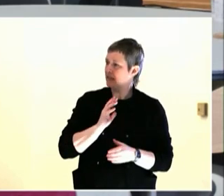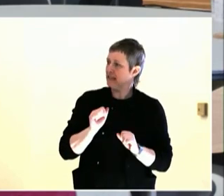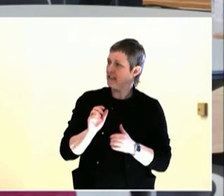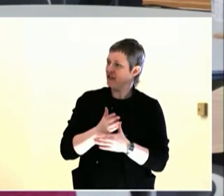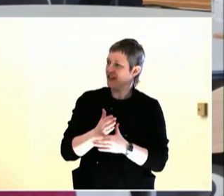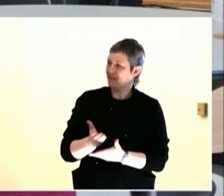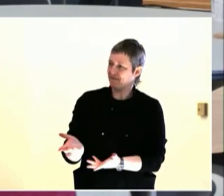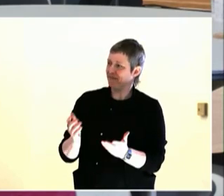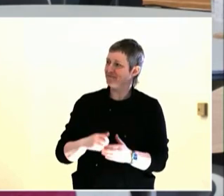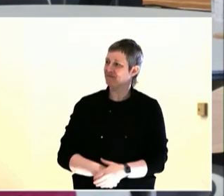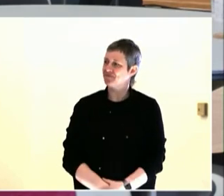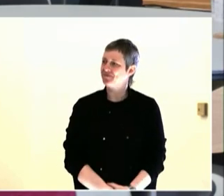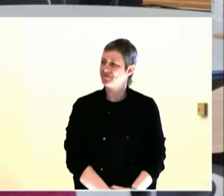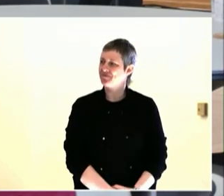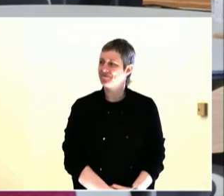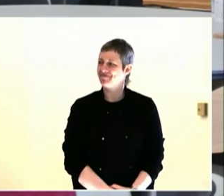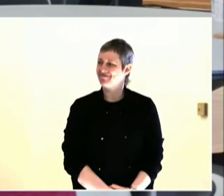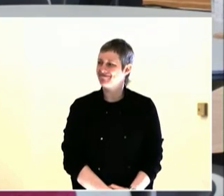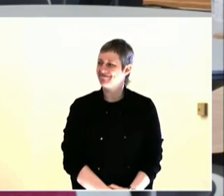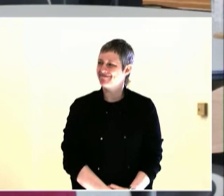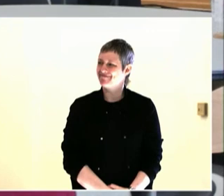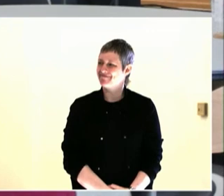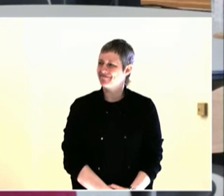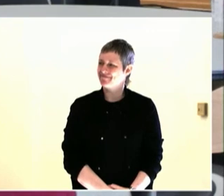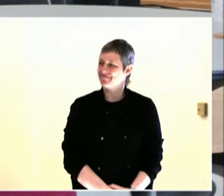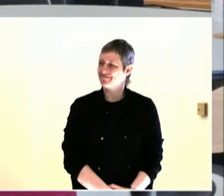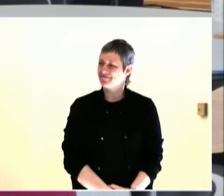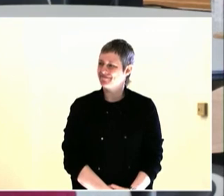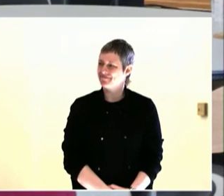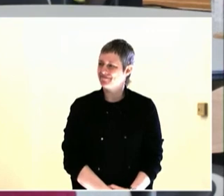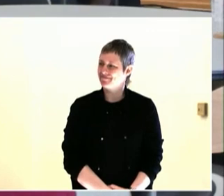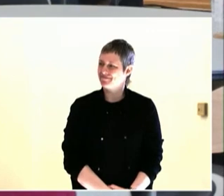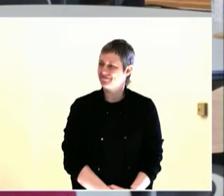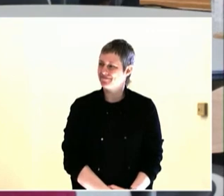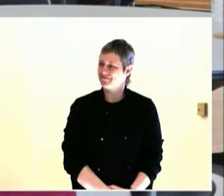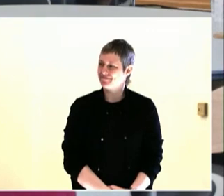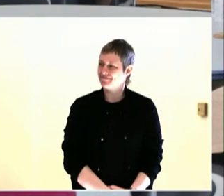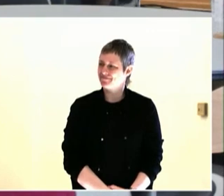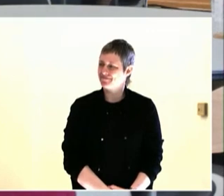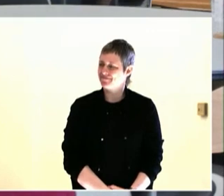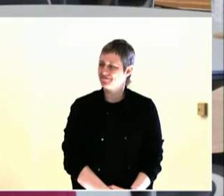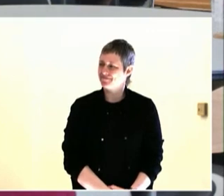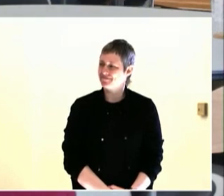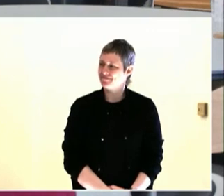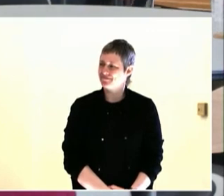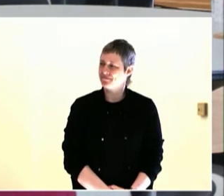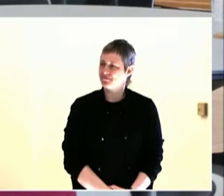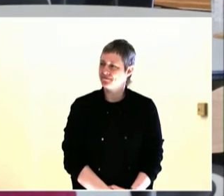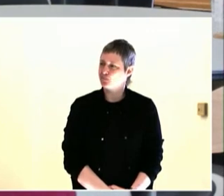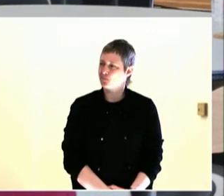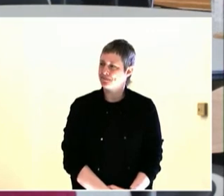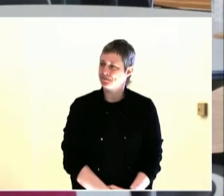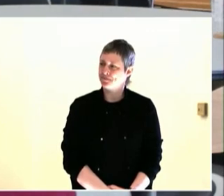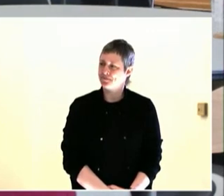Please welcome Cynthia.